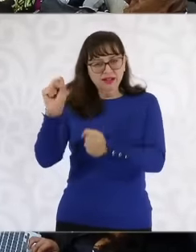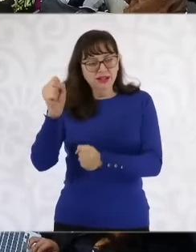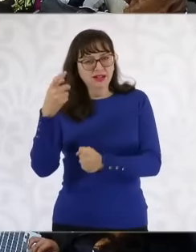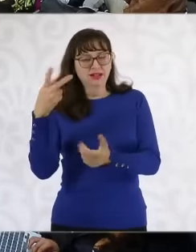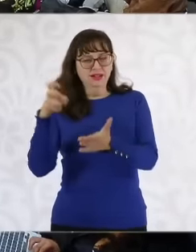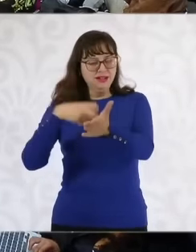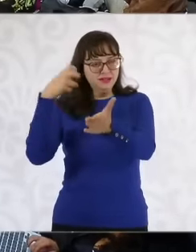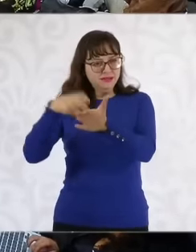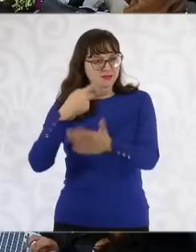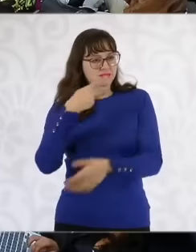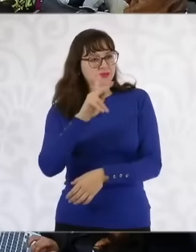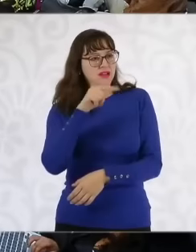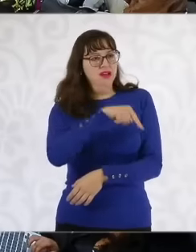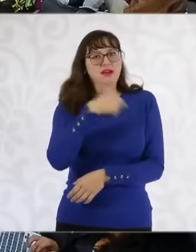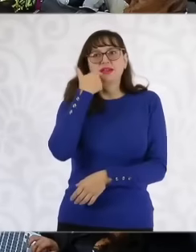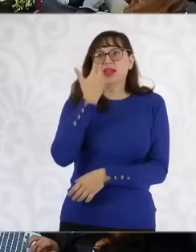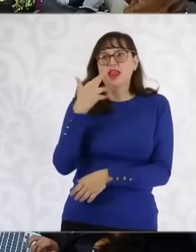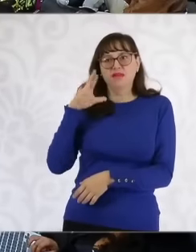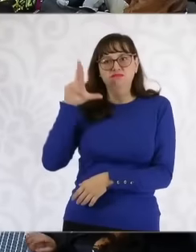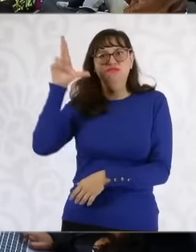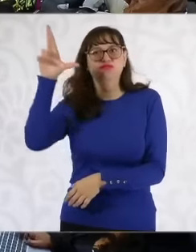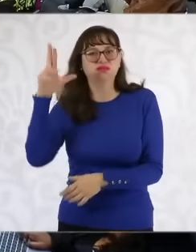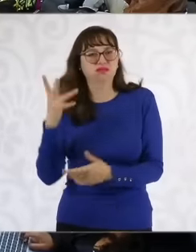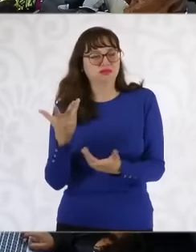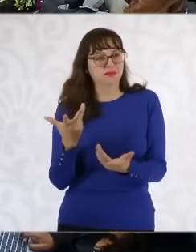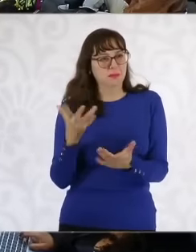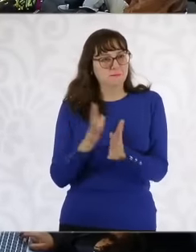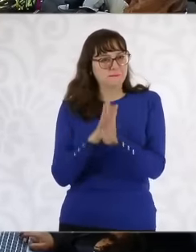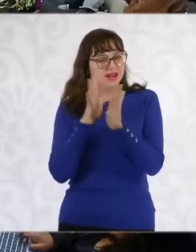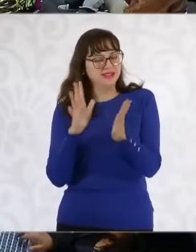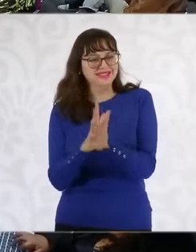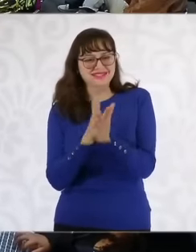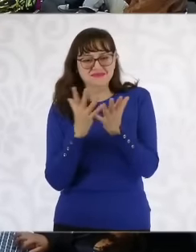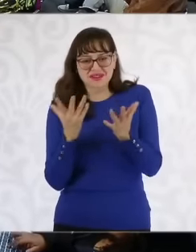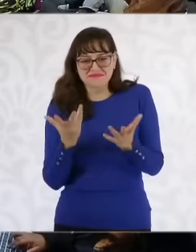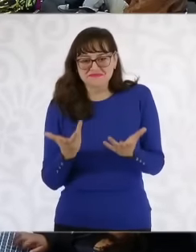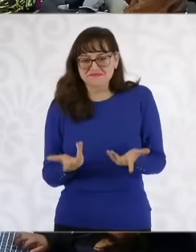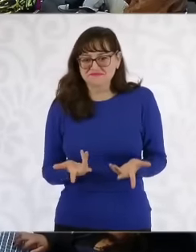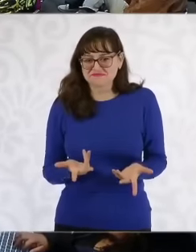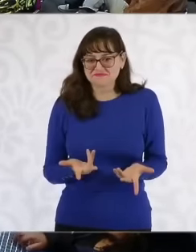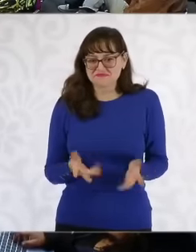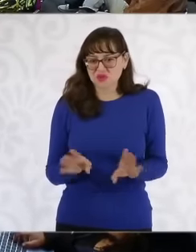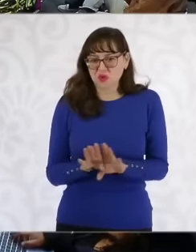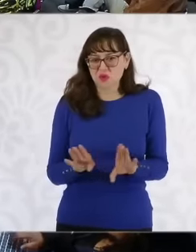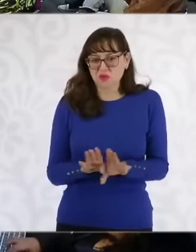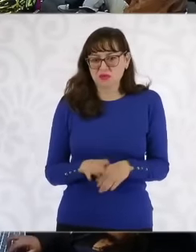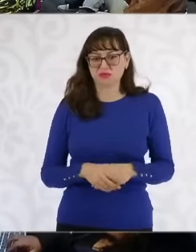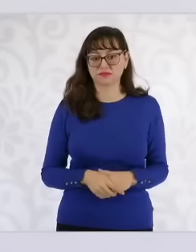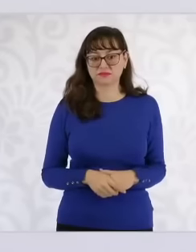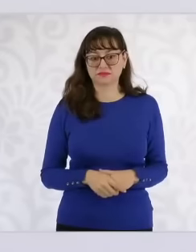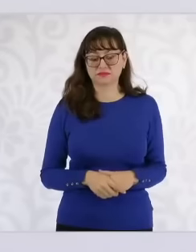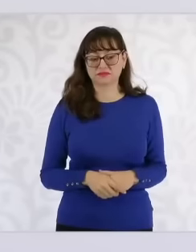inserting or trying to embed its profiles within the election itself because let the people decide. It is